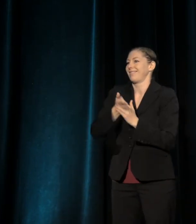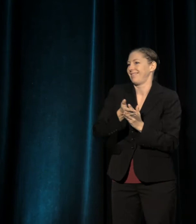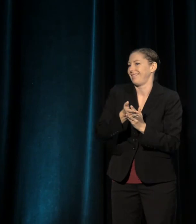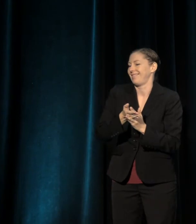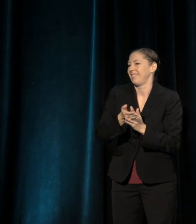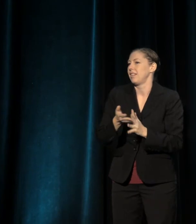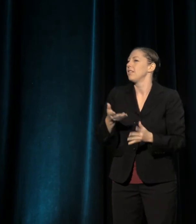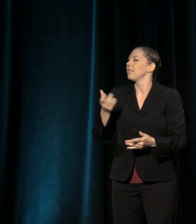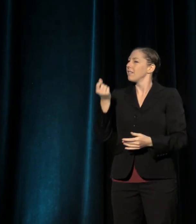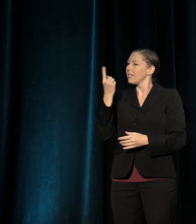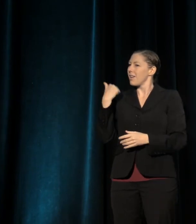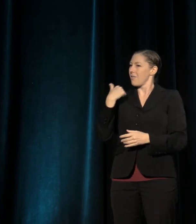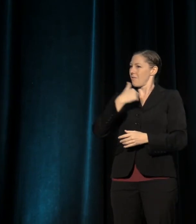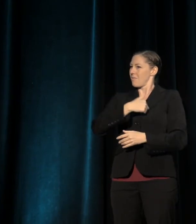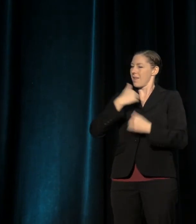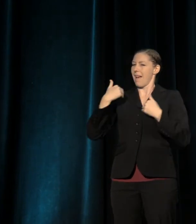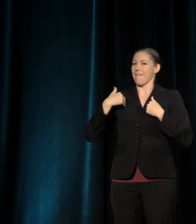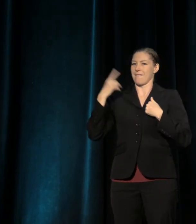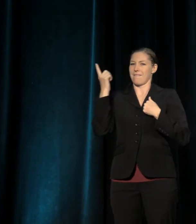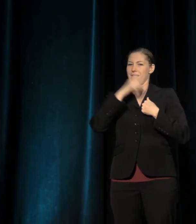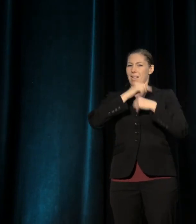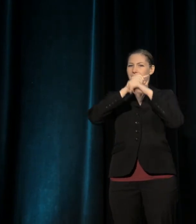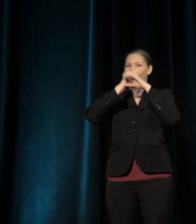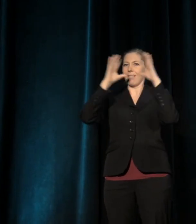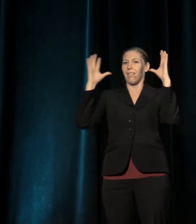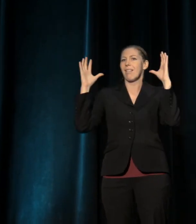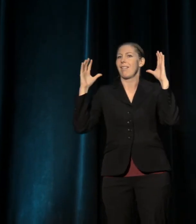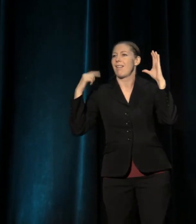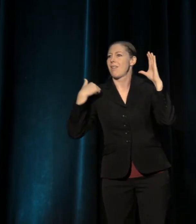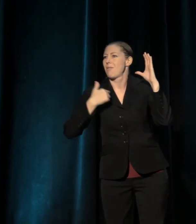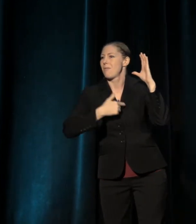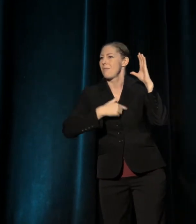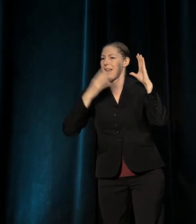by illusion to each other, where it seems most that we can't see each other